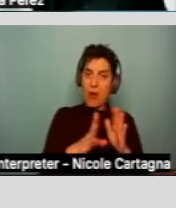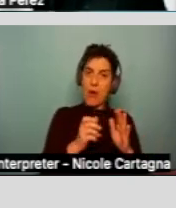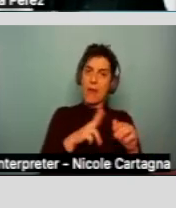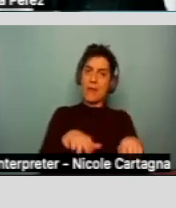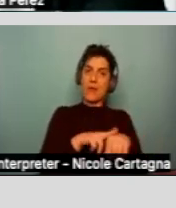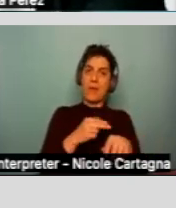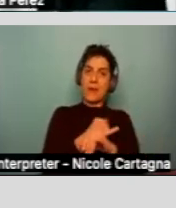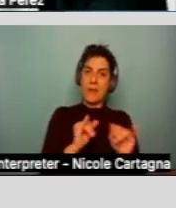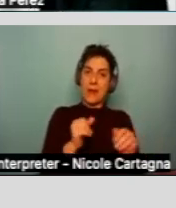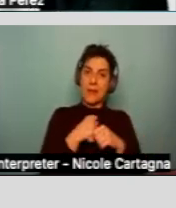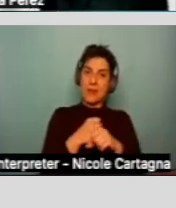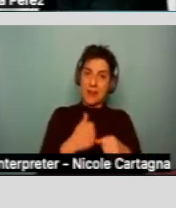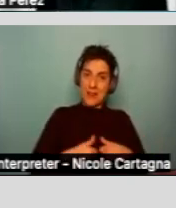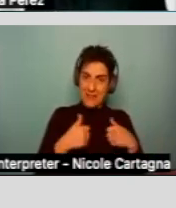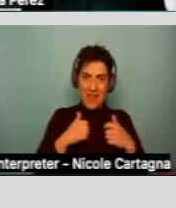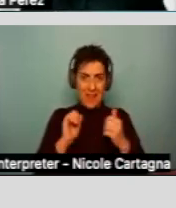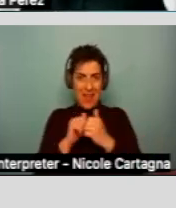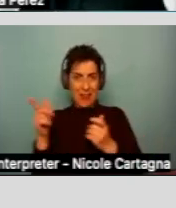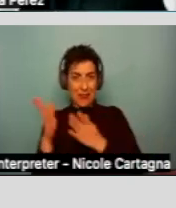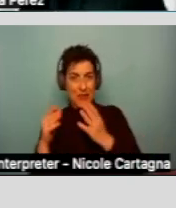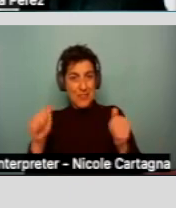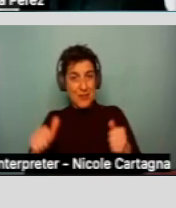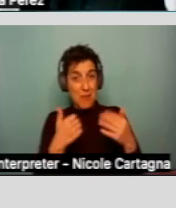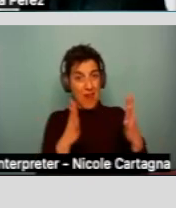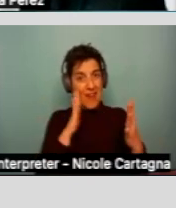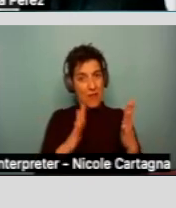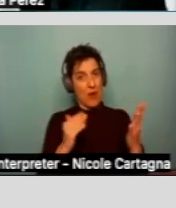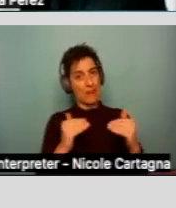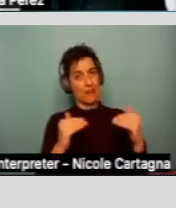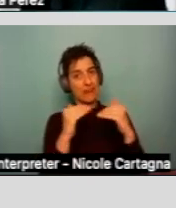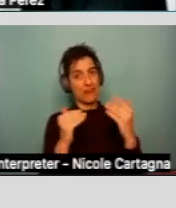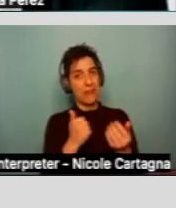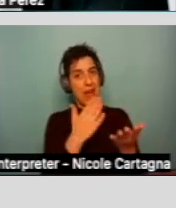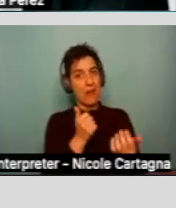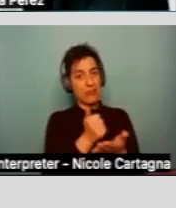life. And learn new skills.